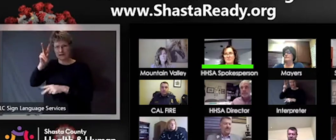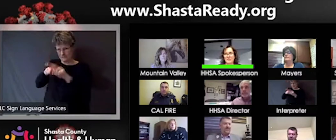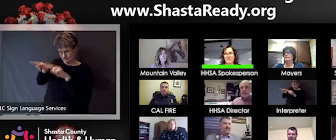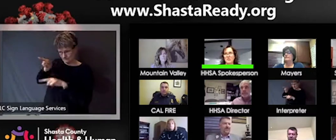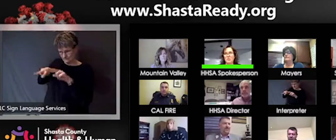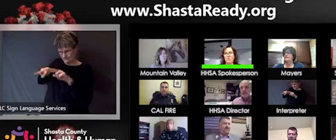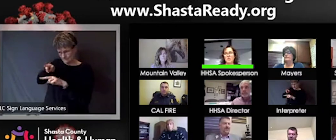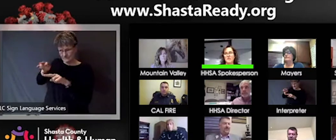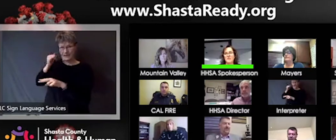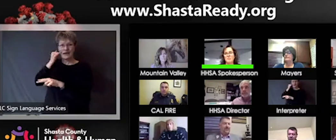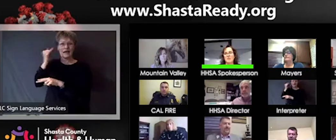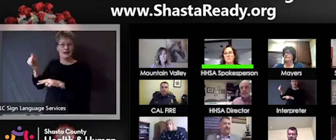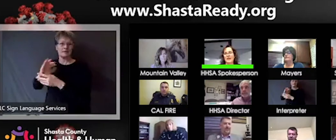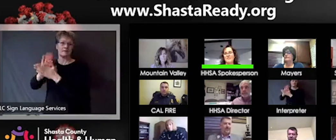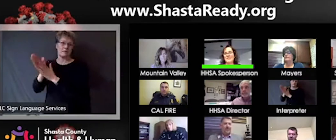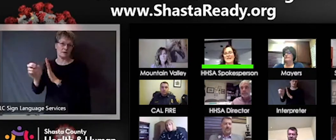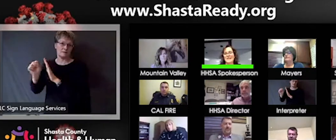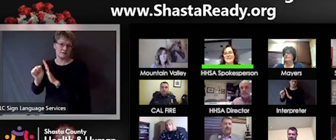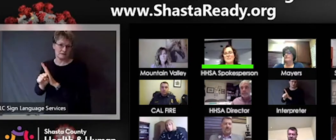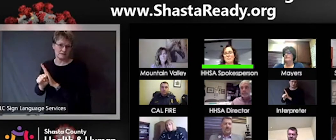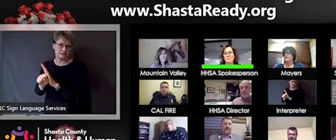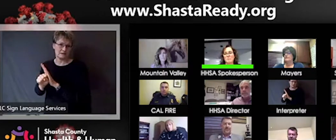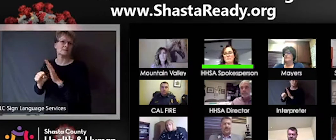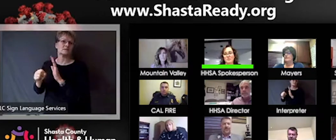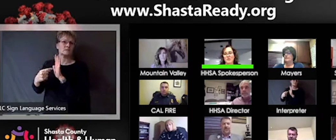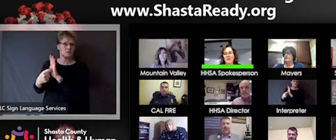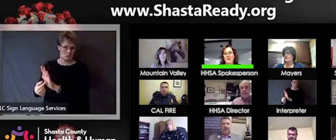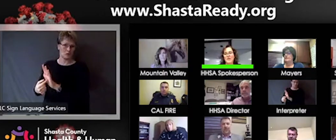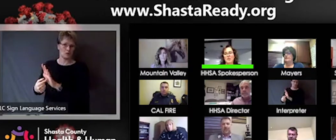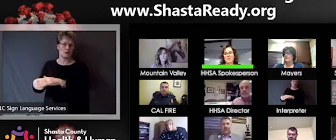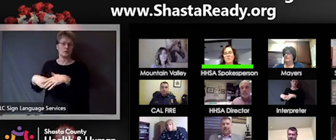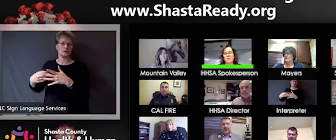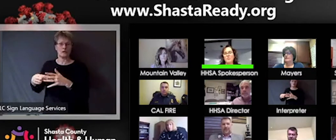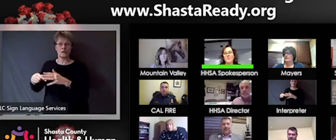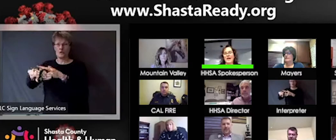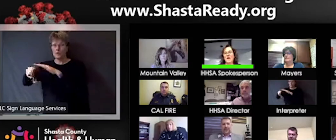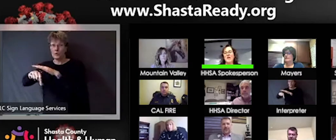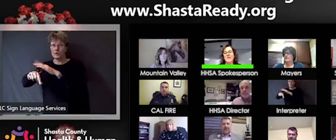become sick. So quarantined people have not tested positive they are people who